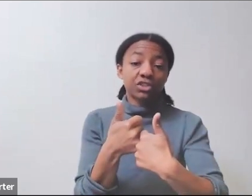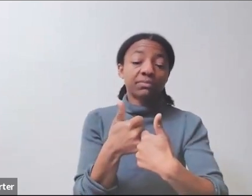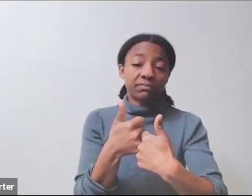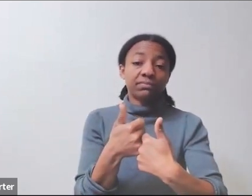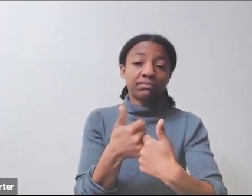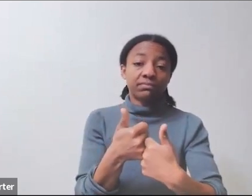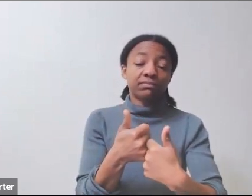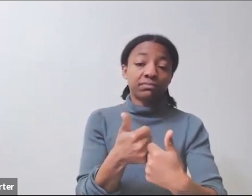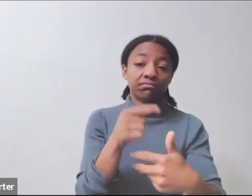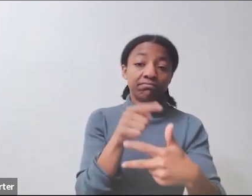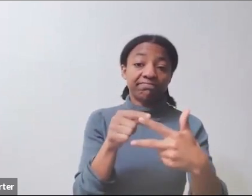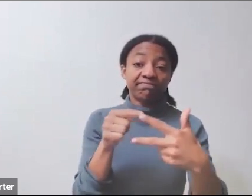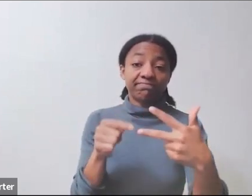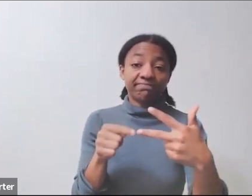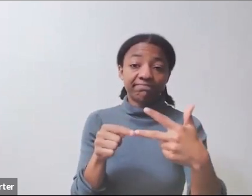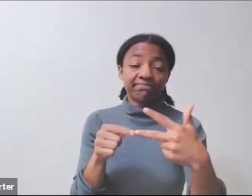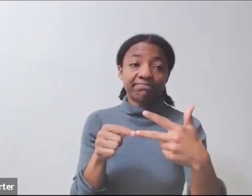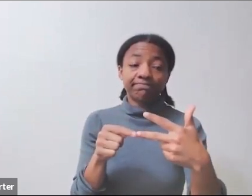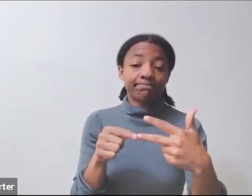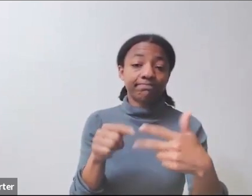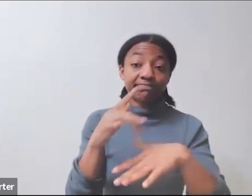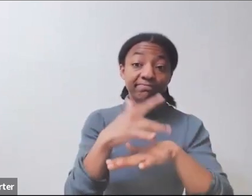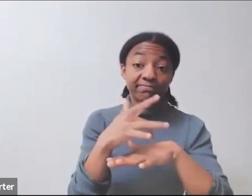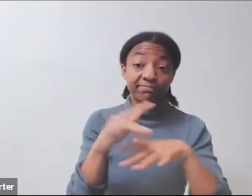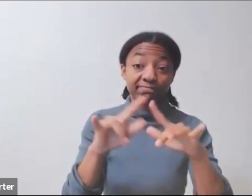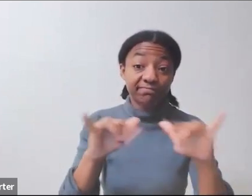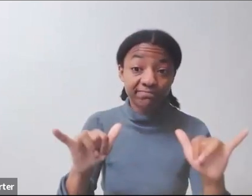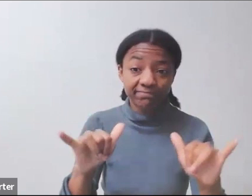Once you go there, figure out when they're made available, and then just keep your eyes open.